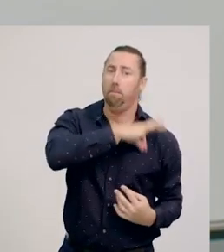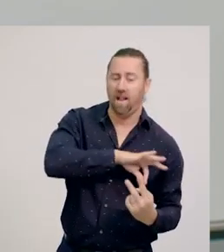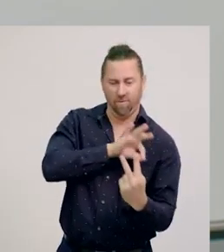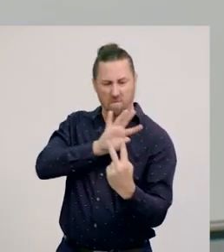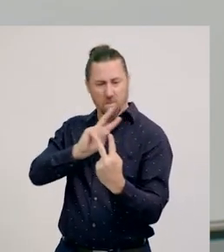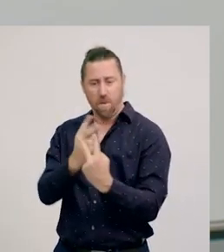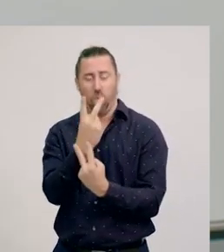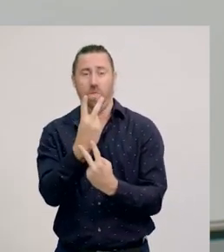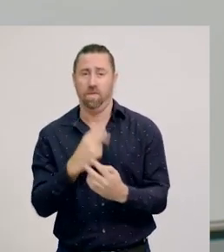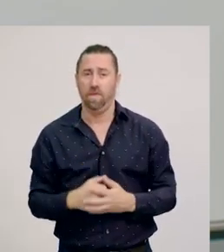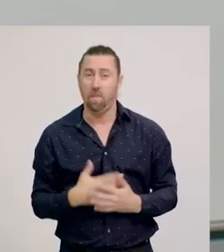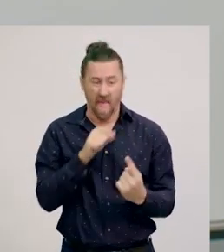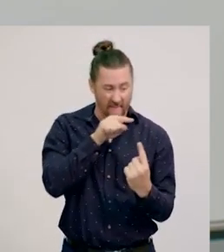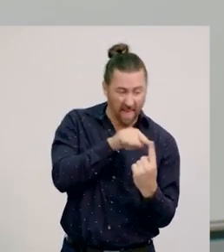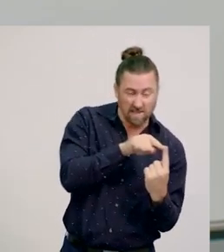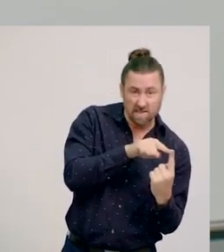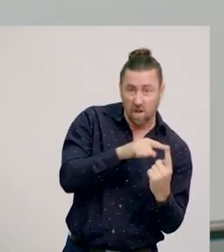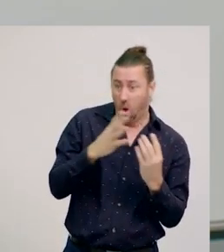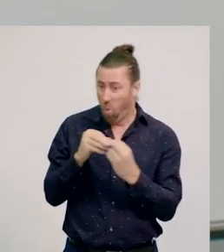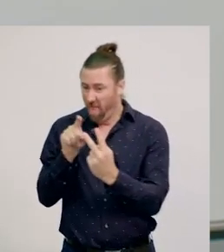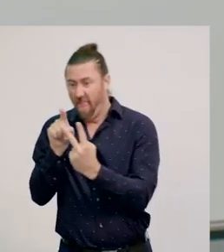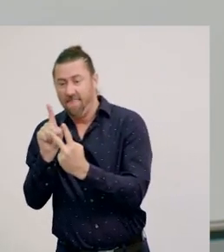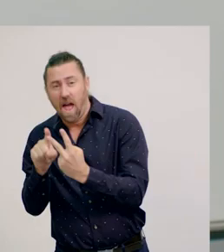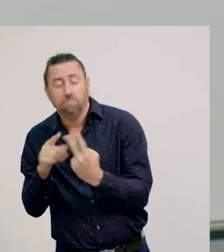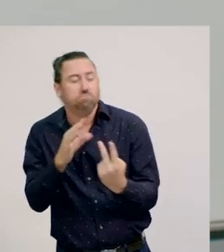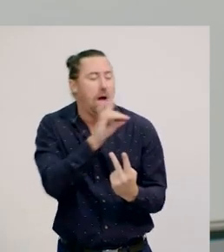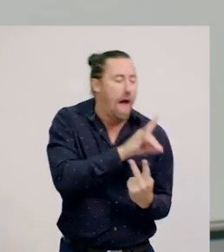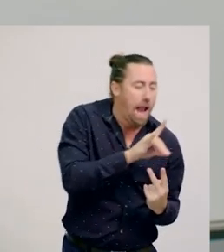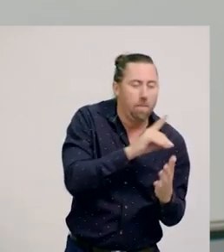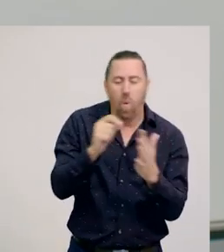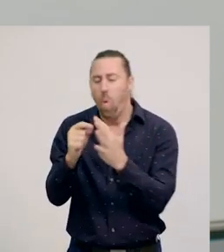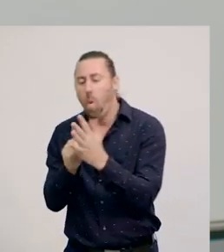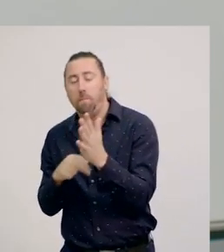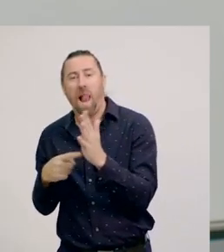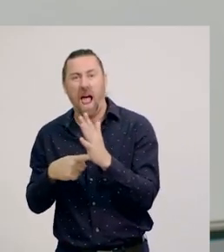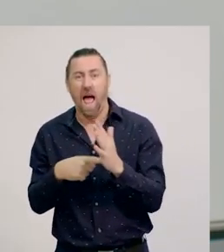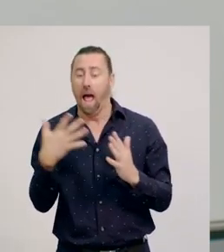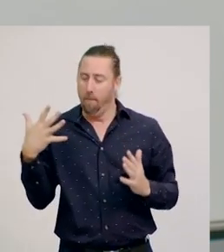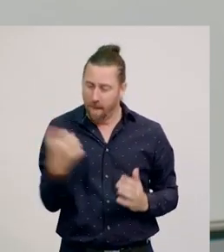This means two different types of animals or plants are better off by interacting.